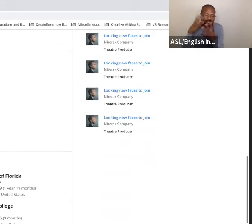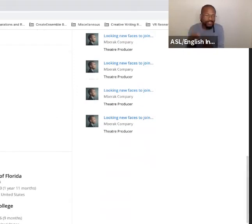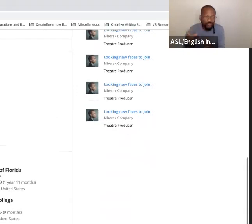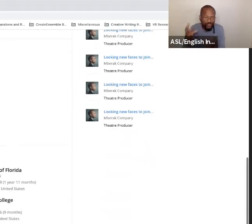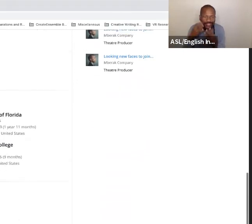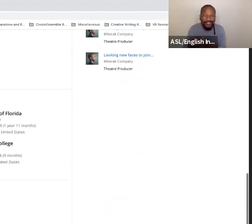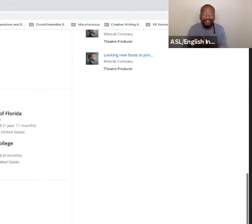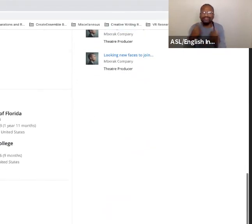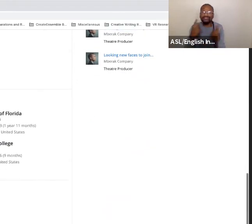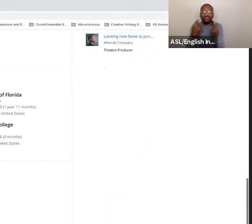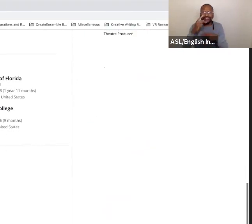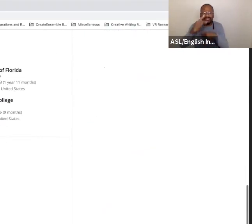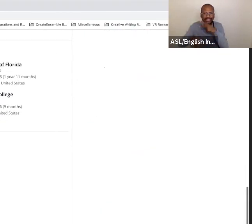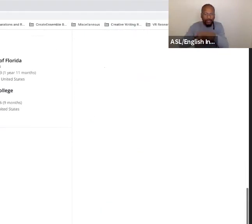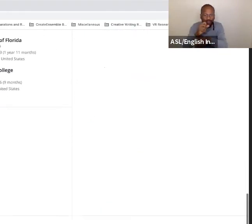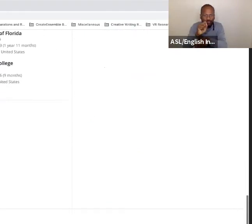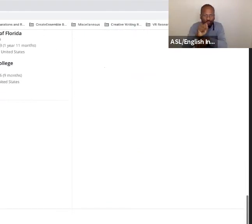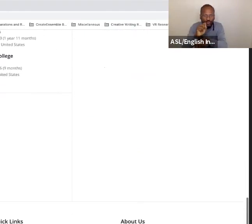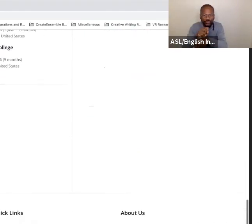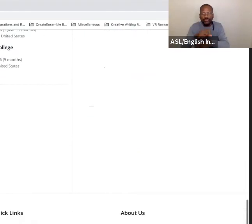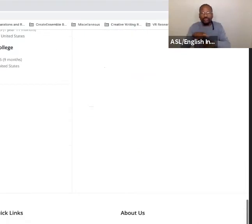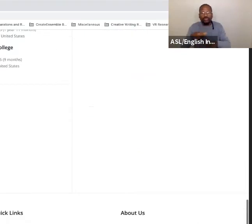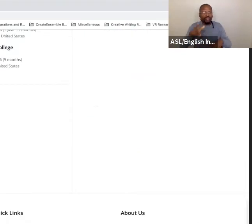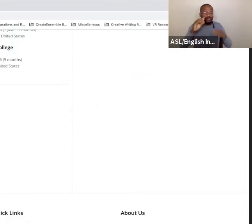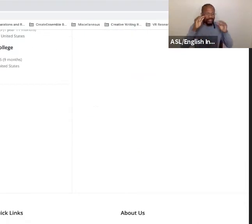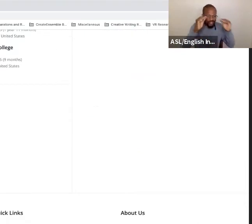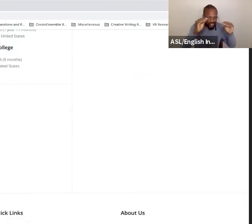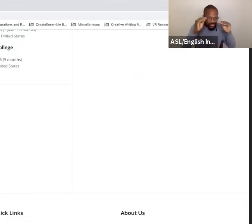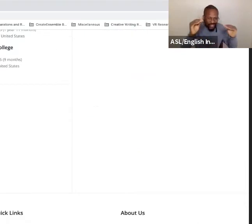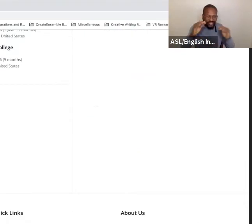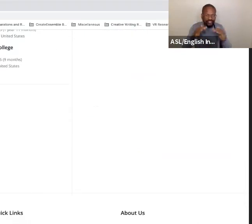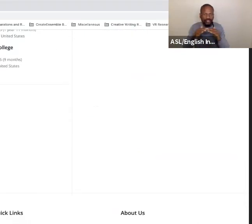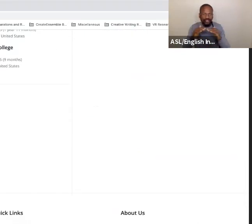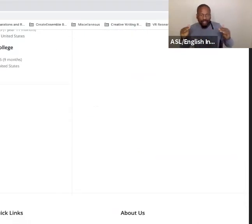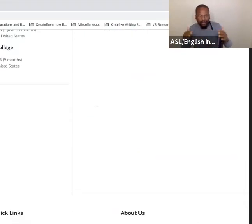your education, as well as languages.